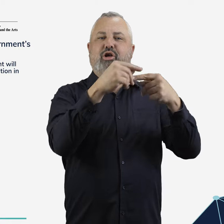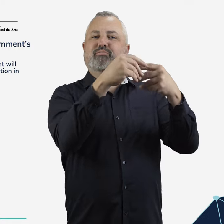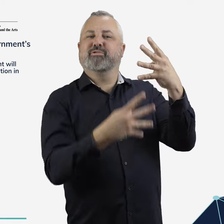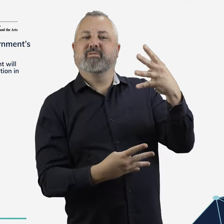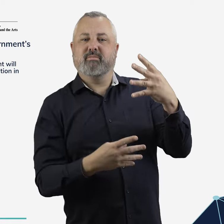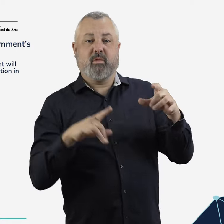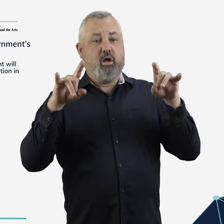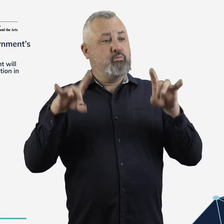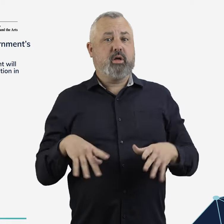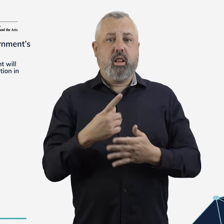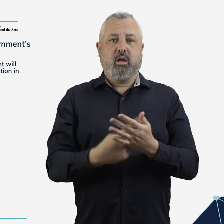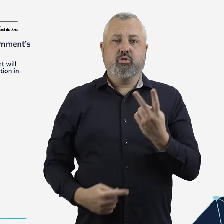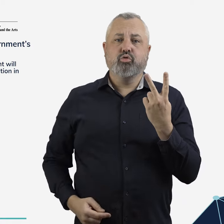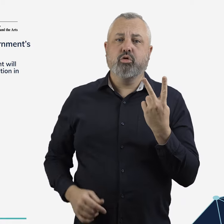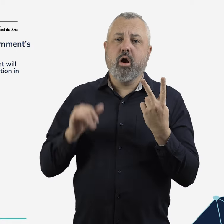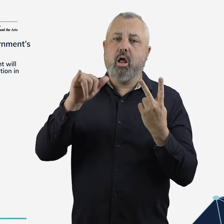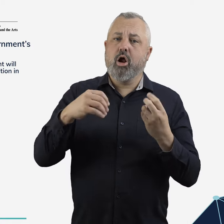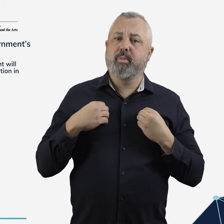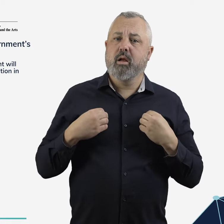These factors have contributed significantly to the fact that